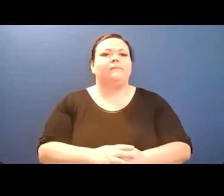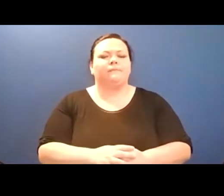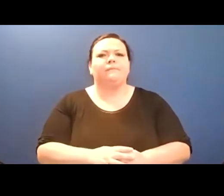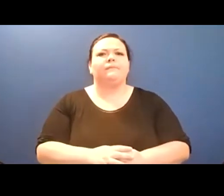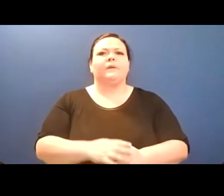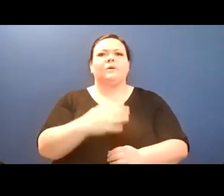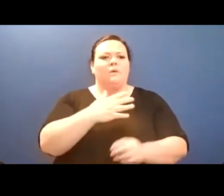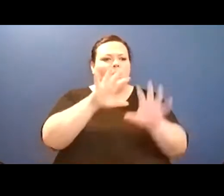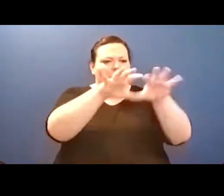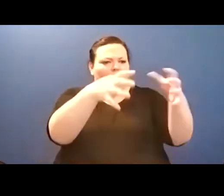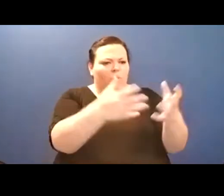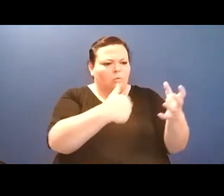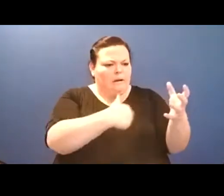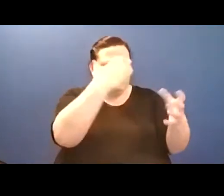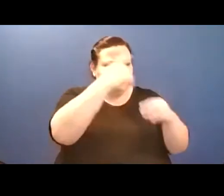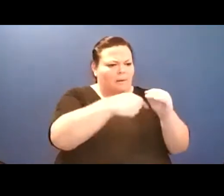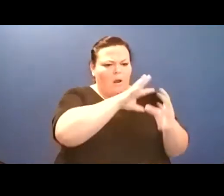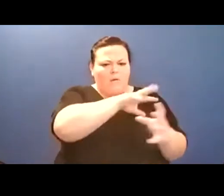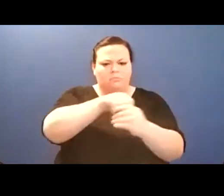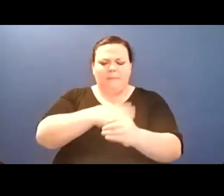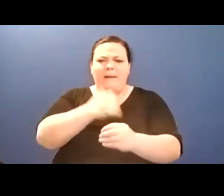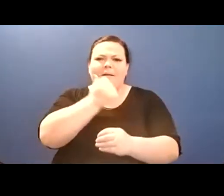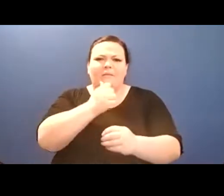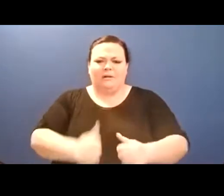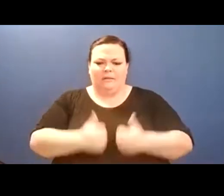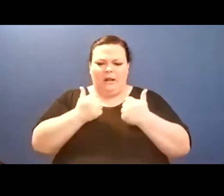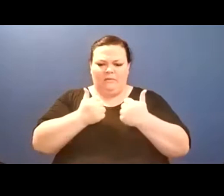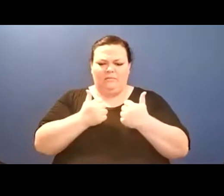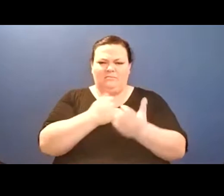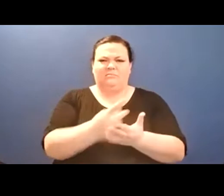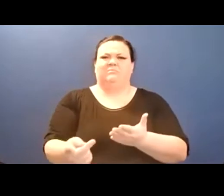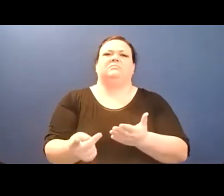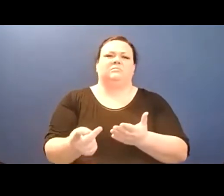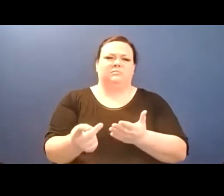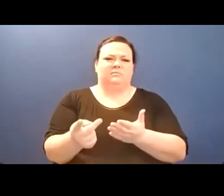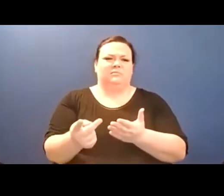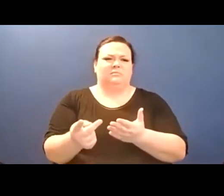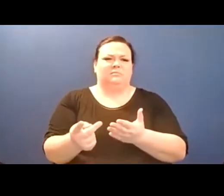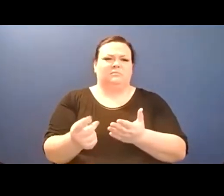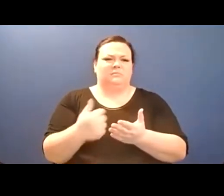Also dusk and weeds and a sleep that permits/ utter oblivion from our stranded century./